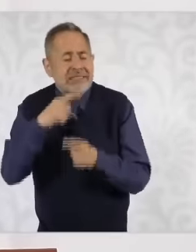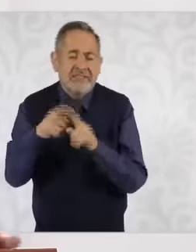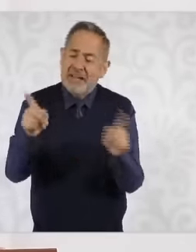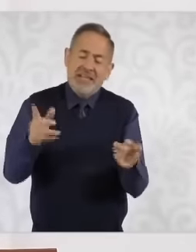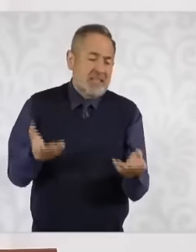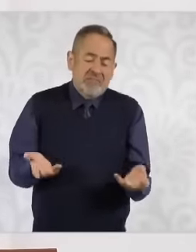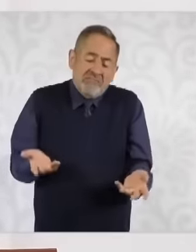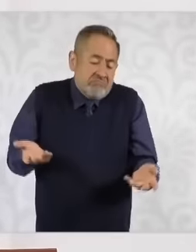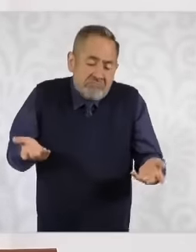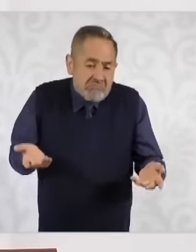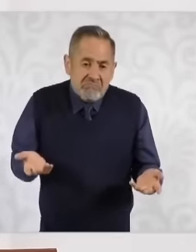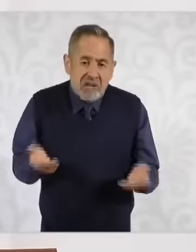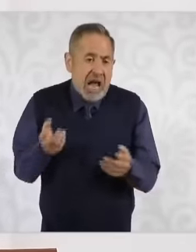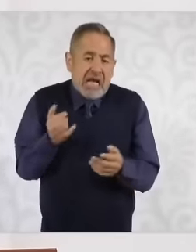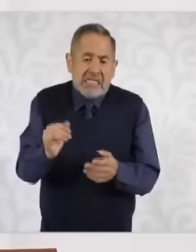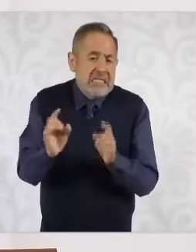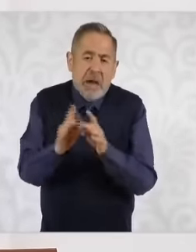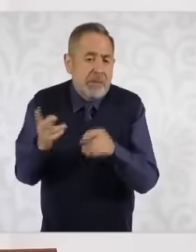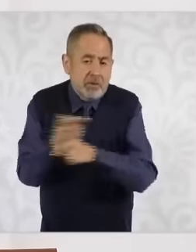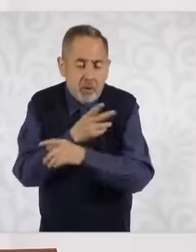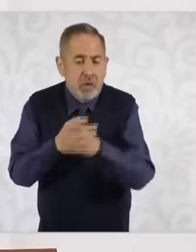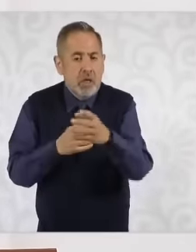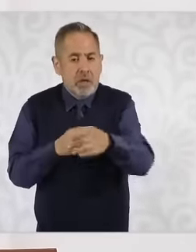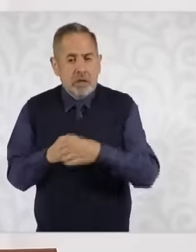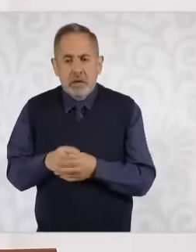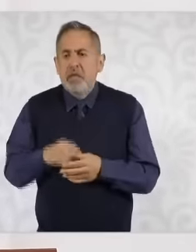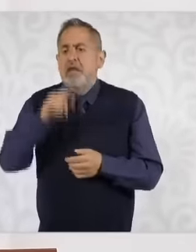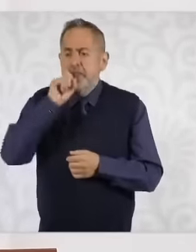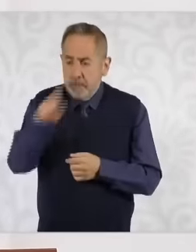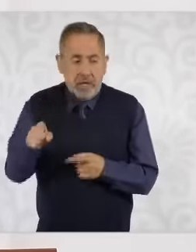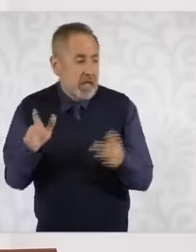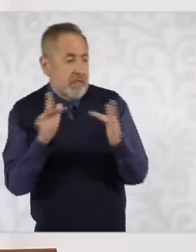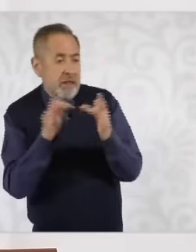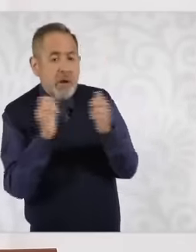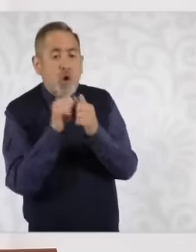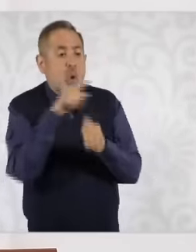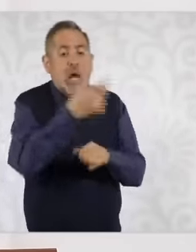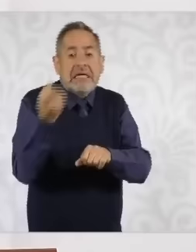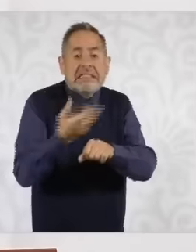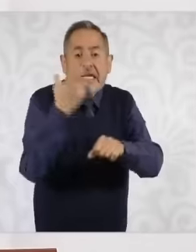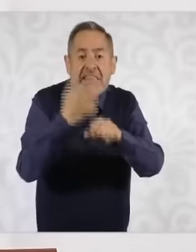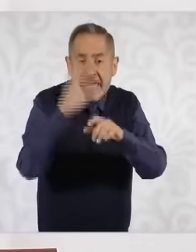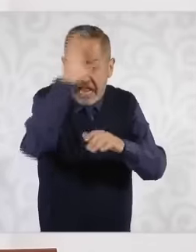all possible sources including the science secretary I understand that it is going to be